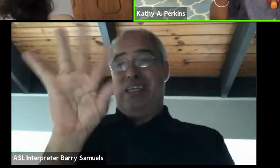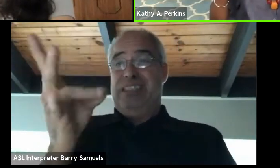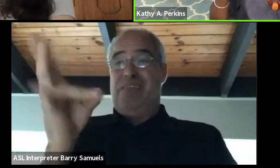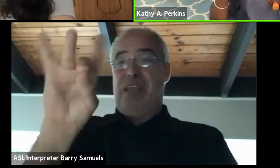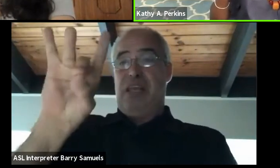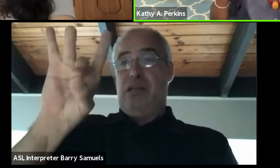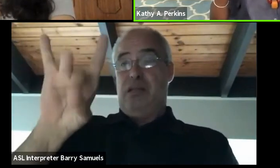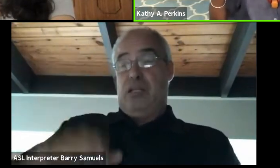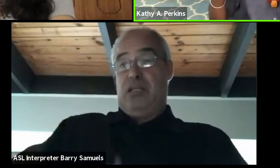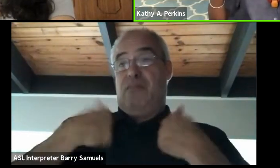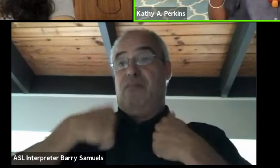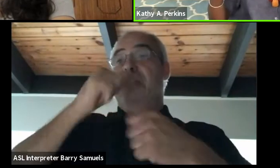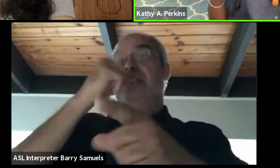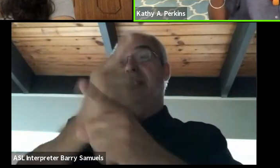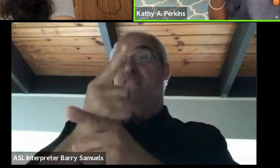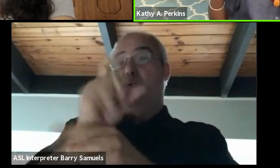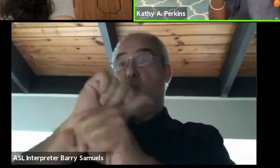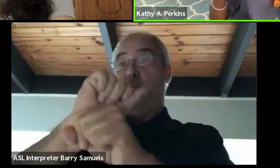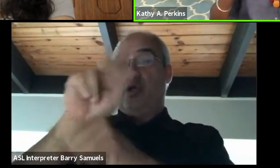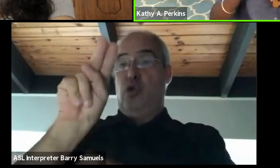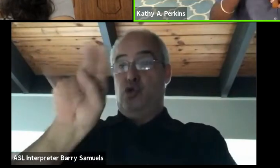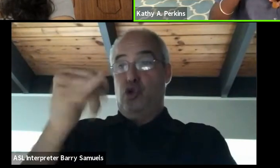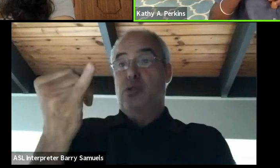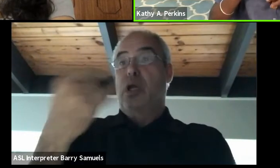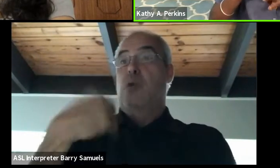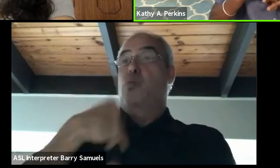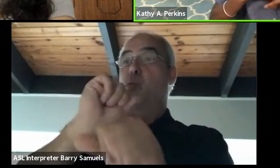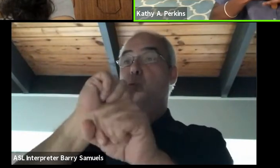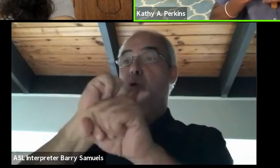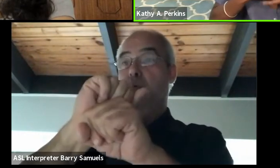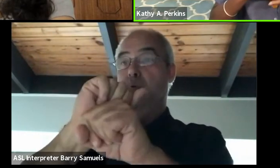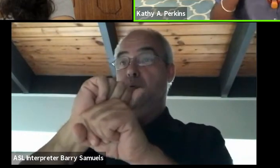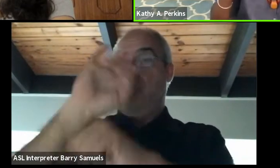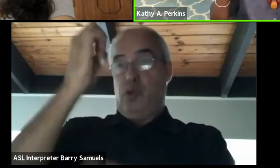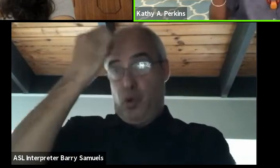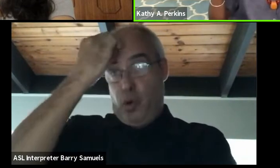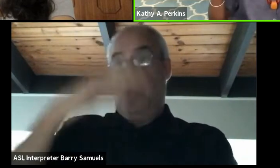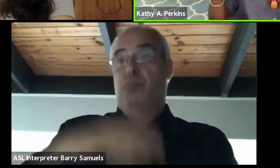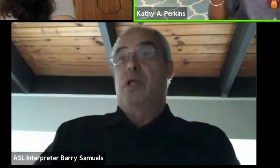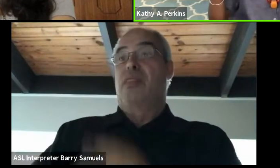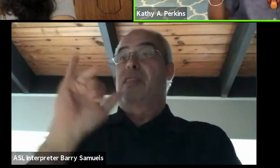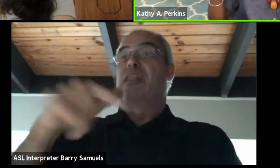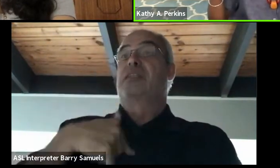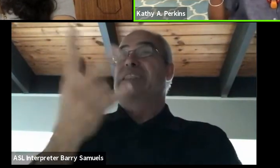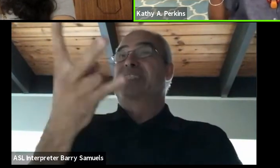She was working in New Jersey and I was working in New York and this is '78,